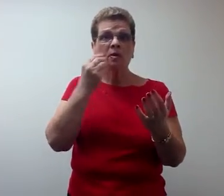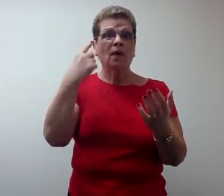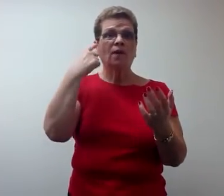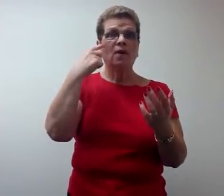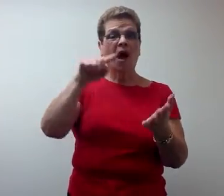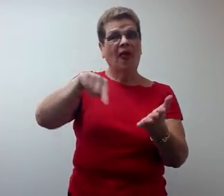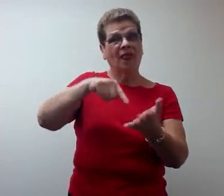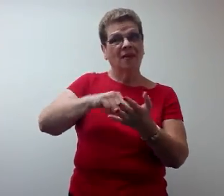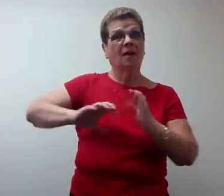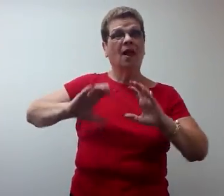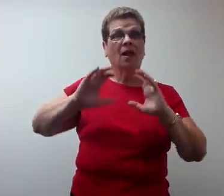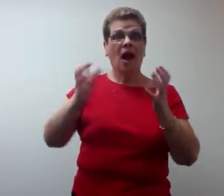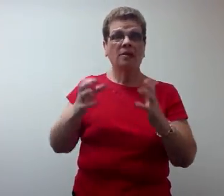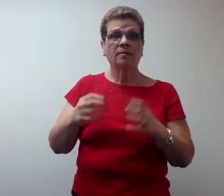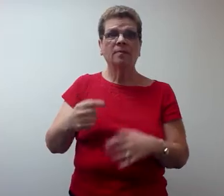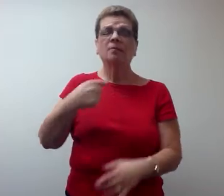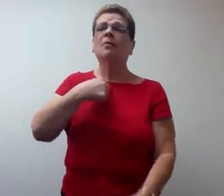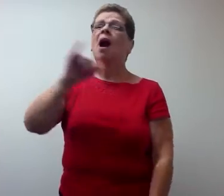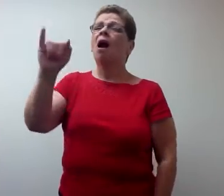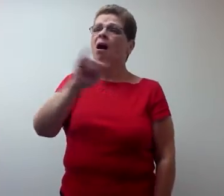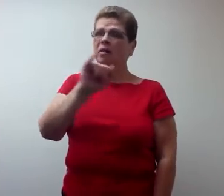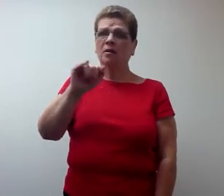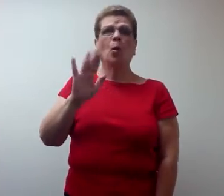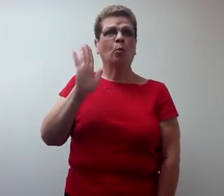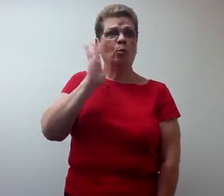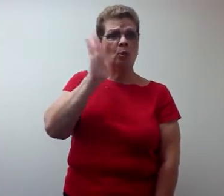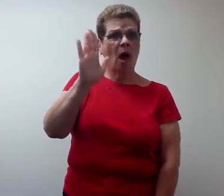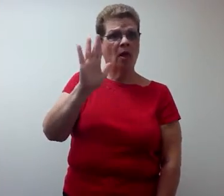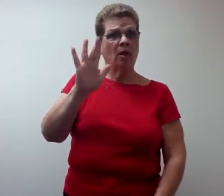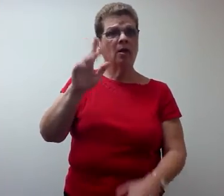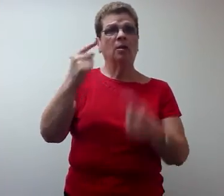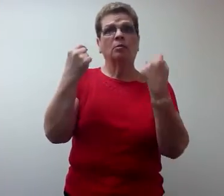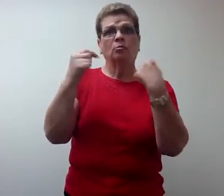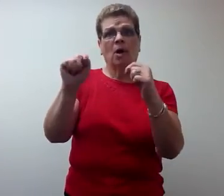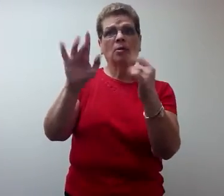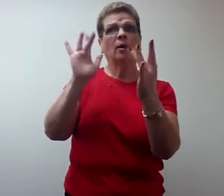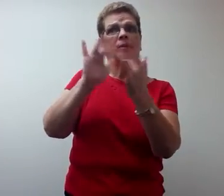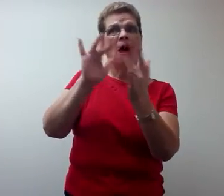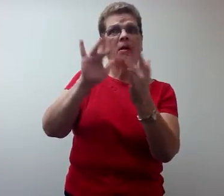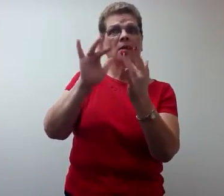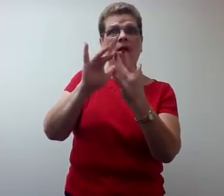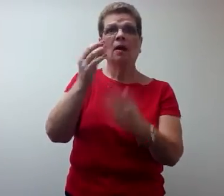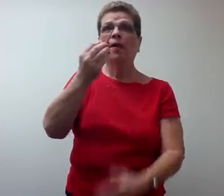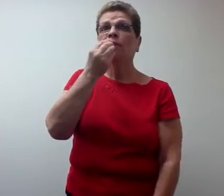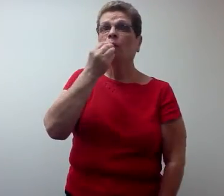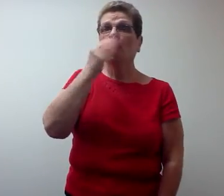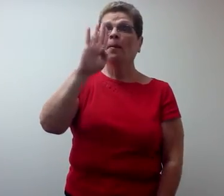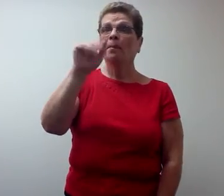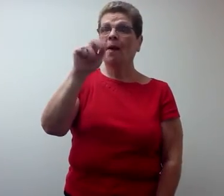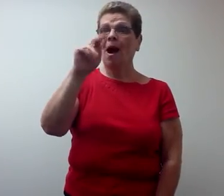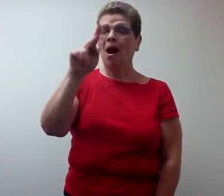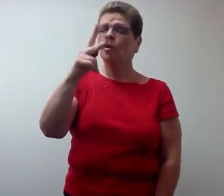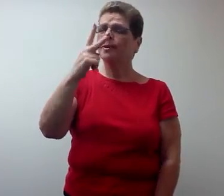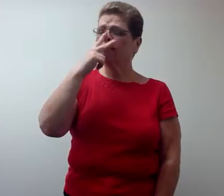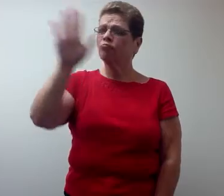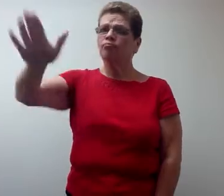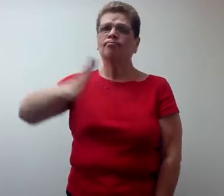some food for this class. I also will try to contact Food Bank